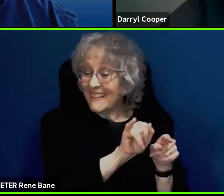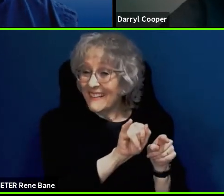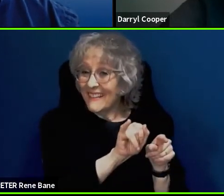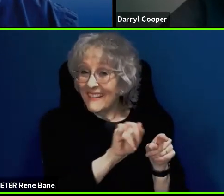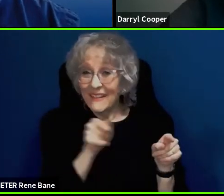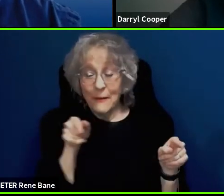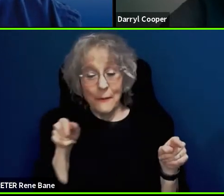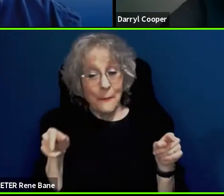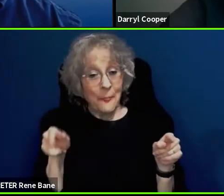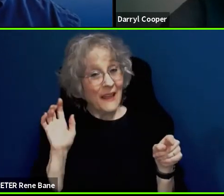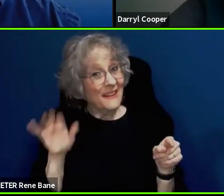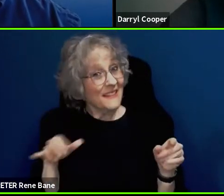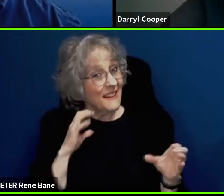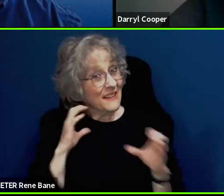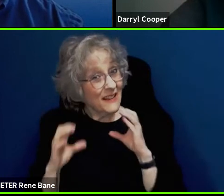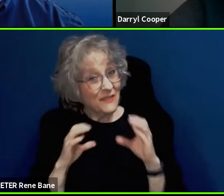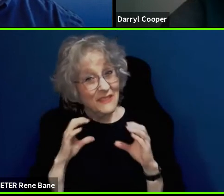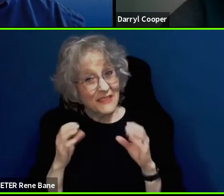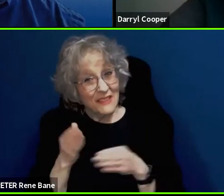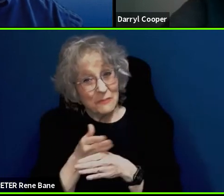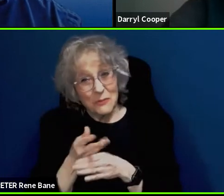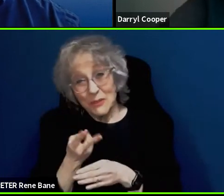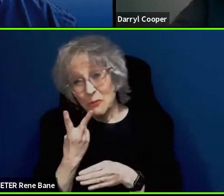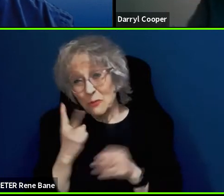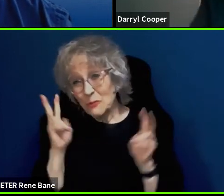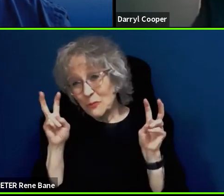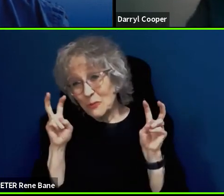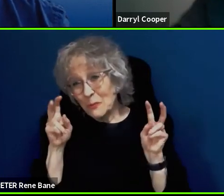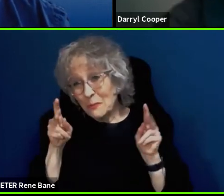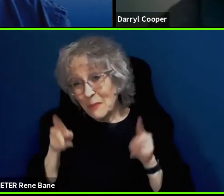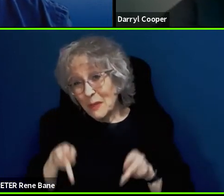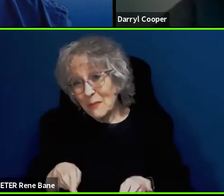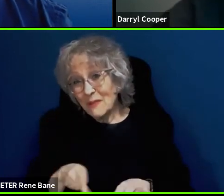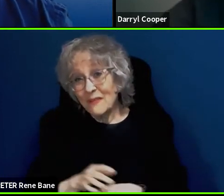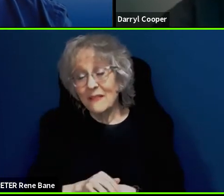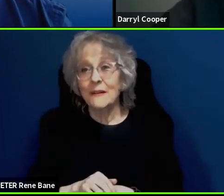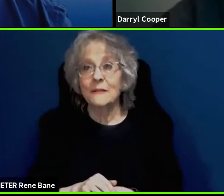is that a conversation between two people? >> Darryl Cooper: This is Darryl. Bruce that's